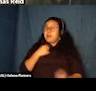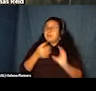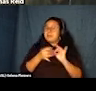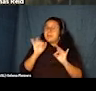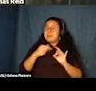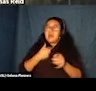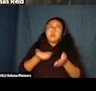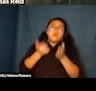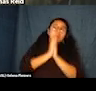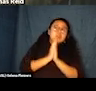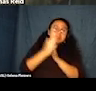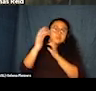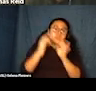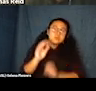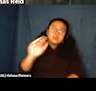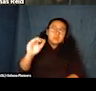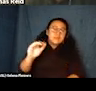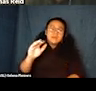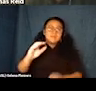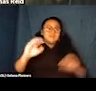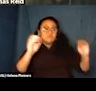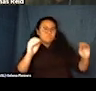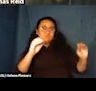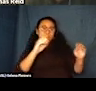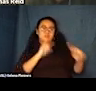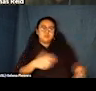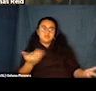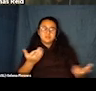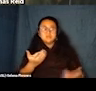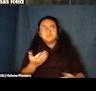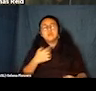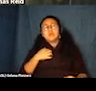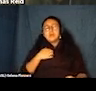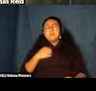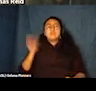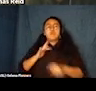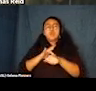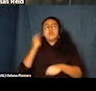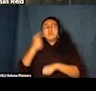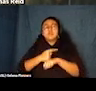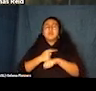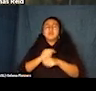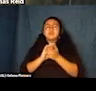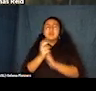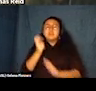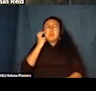Anyway, in the early days of becoming blind, I felt like escaping into movies would no longer be an option